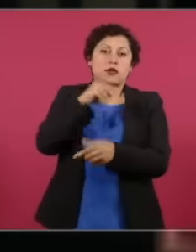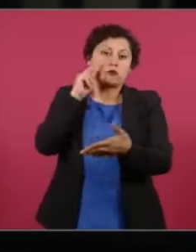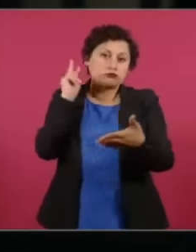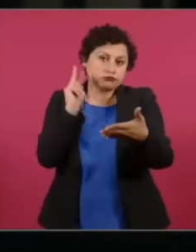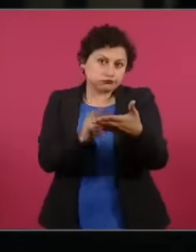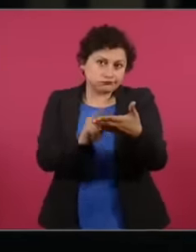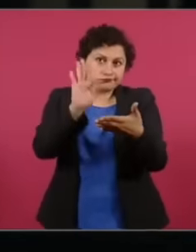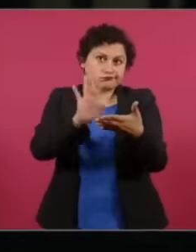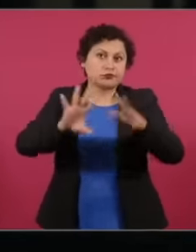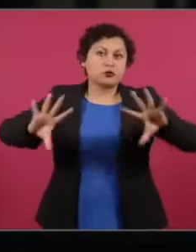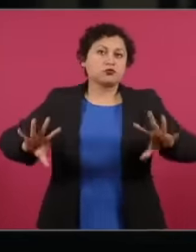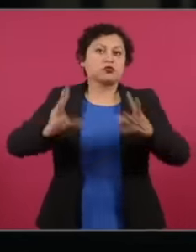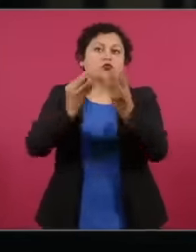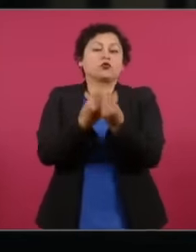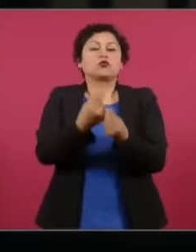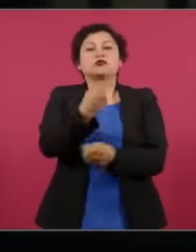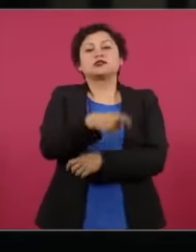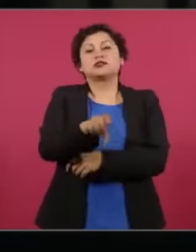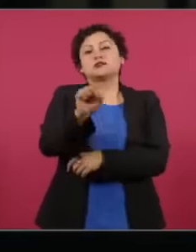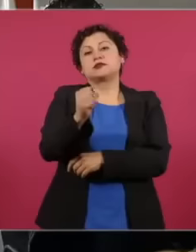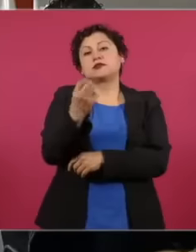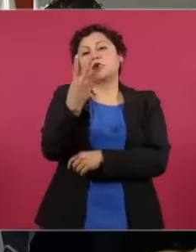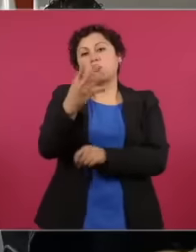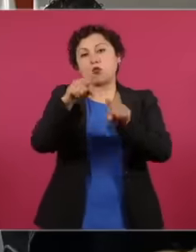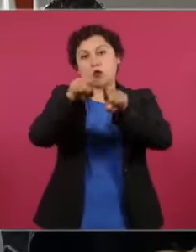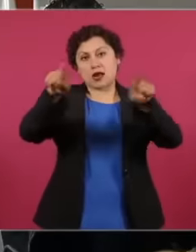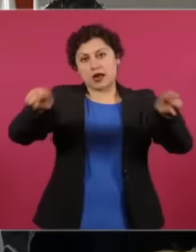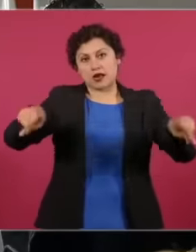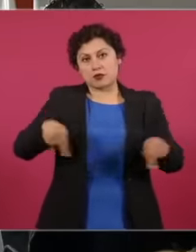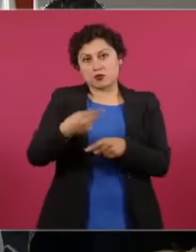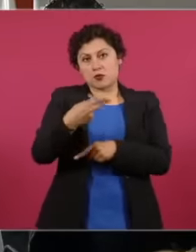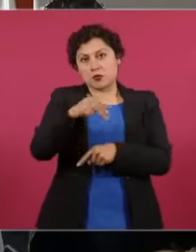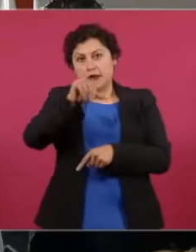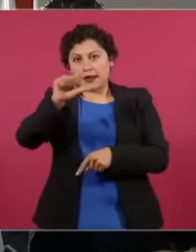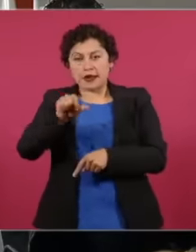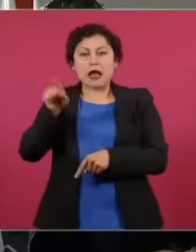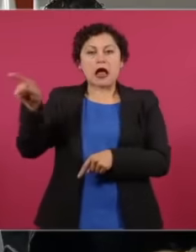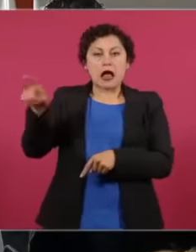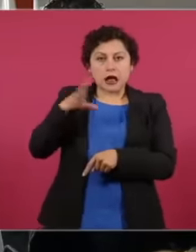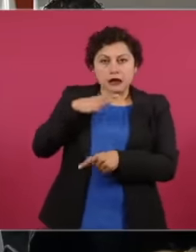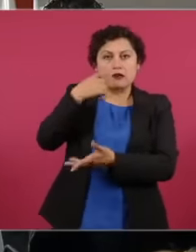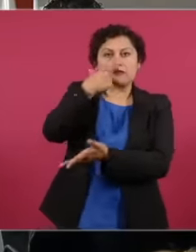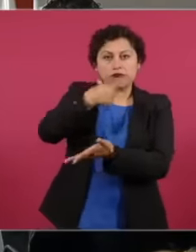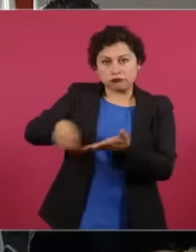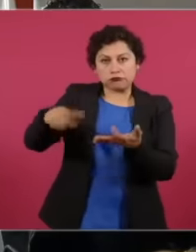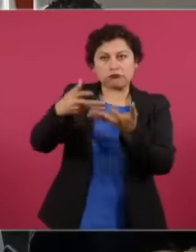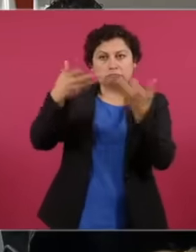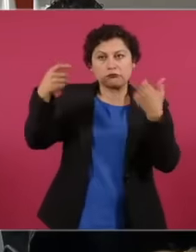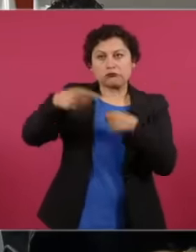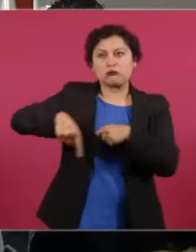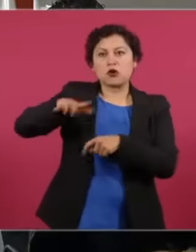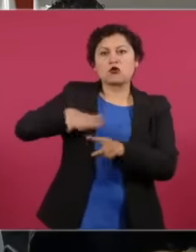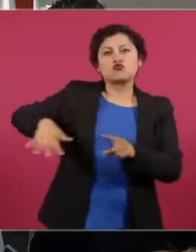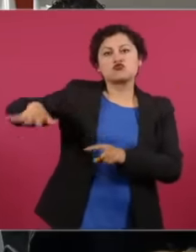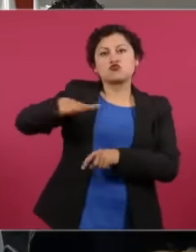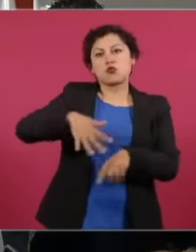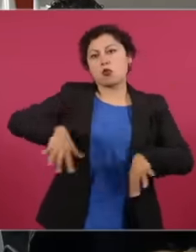164 hectares, they have properties in luxury areas in some cases. As I mentioned, it didn't cost them in